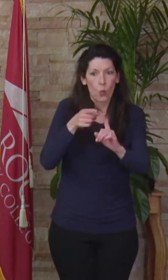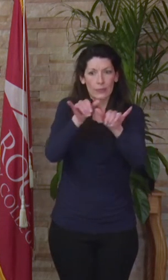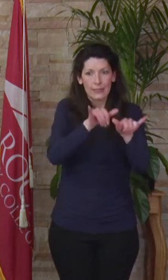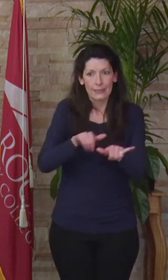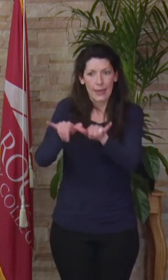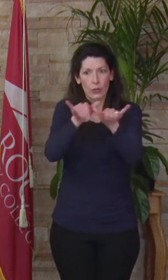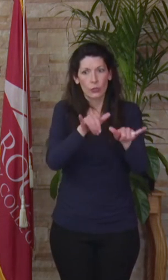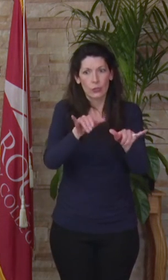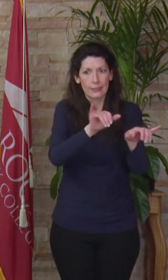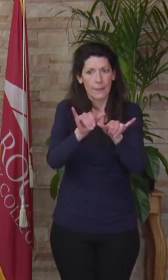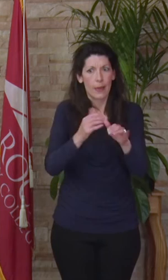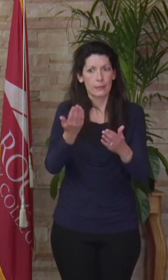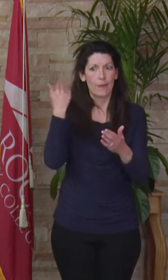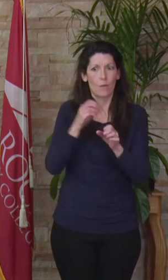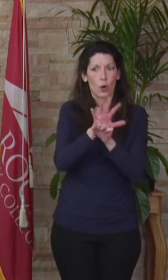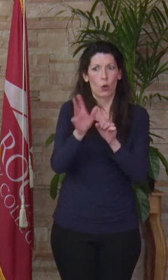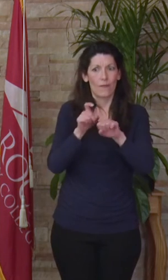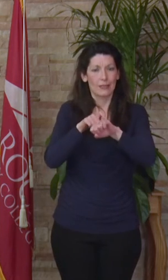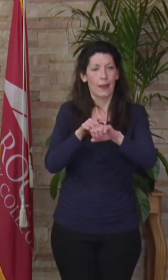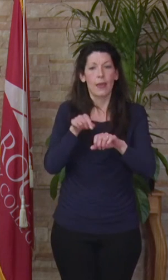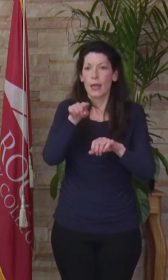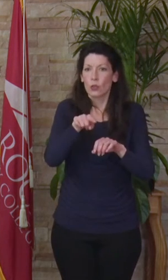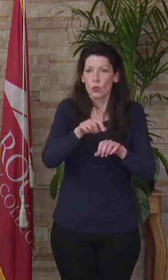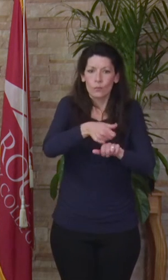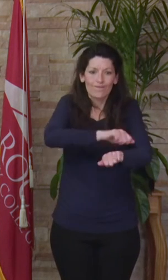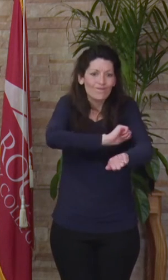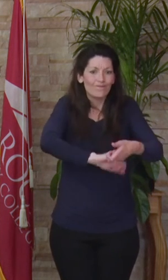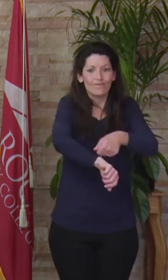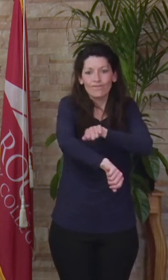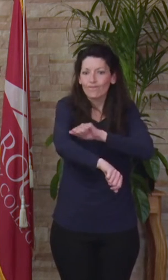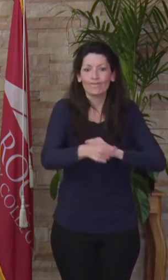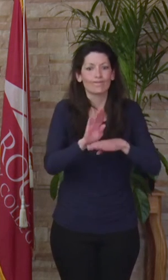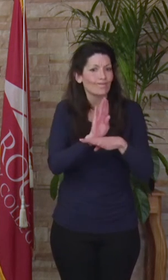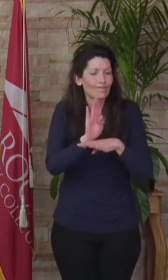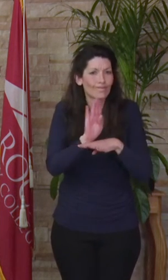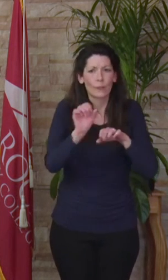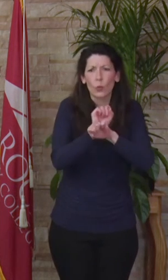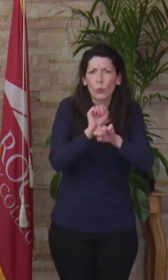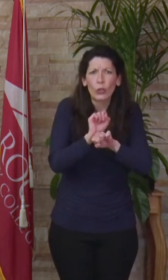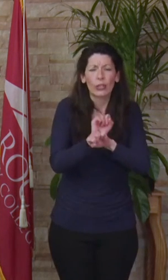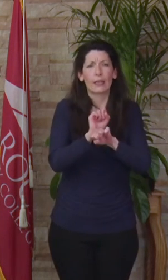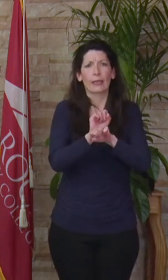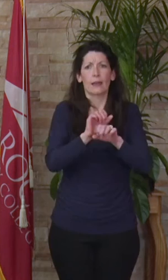the pre-covid era. You dug in, you rolled up your sleeves, you said let's do this and you found a